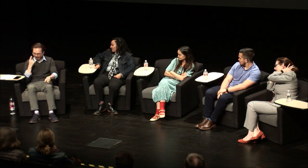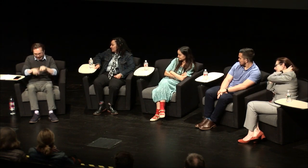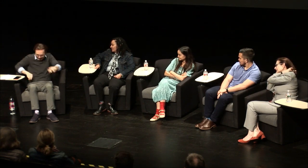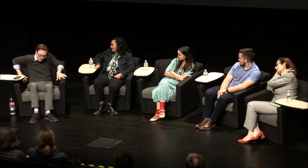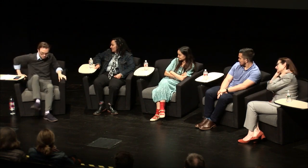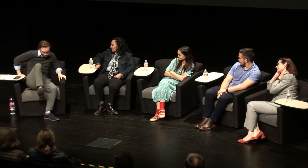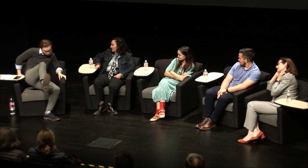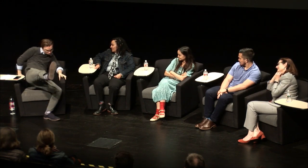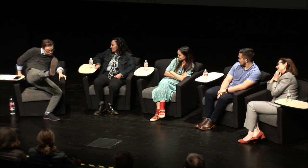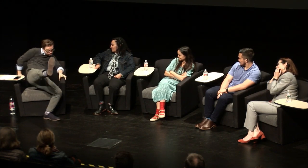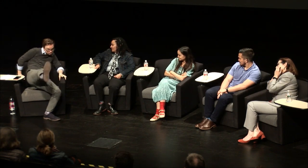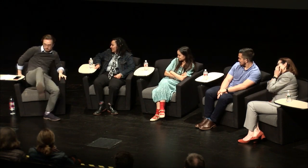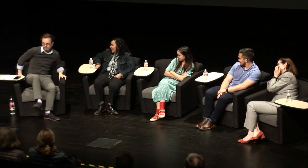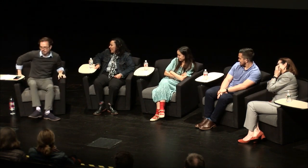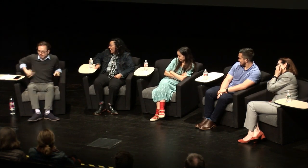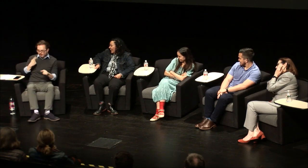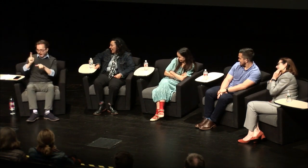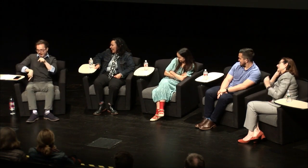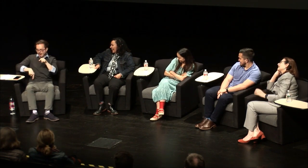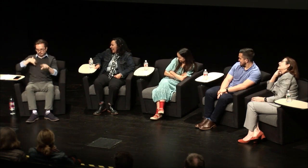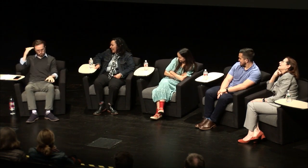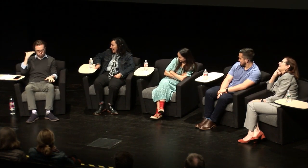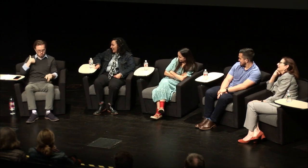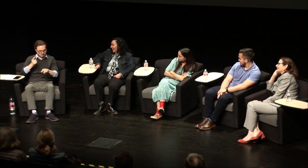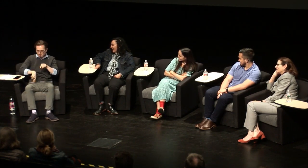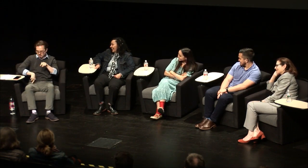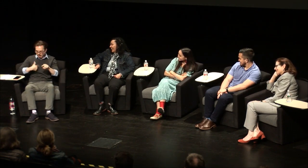this stall and I'm sure there's no way I'm gonna be able to reach the door with